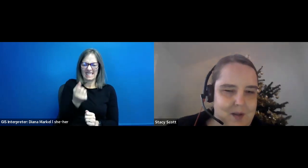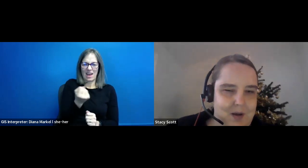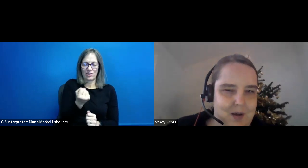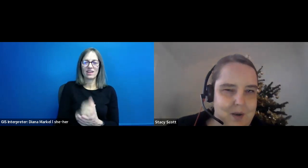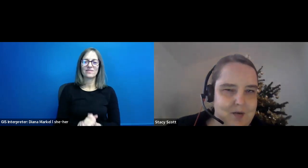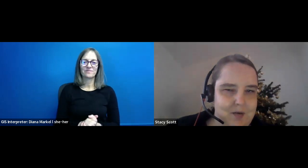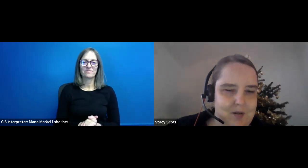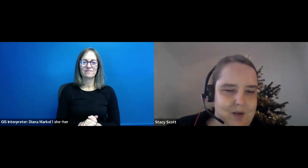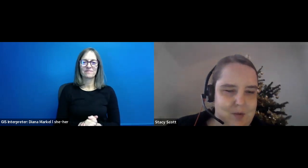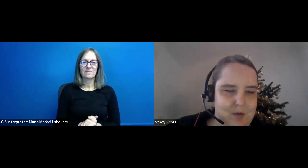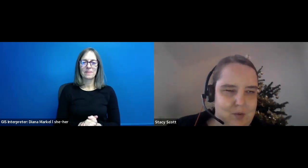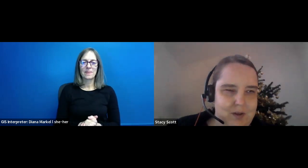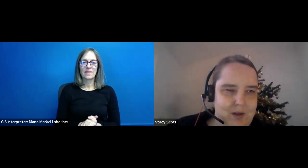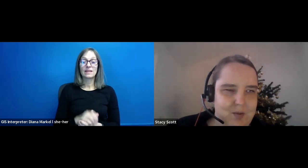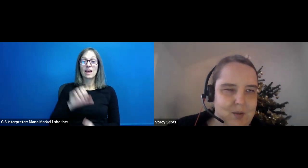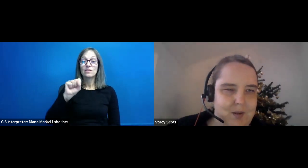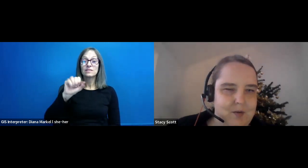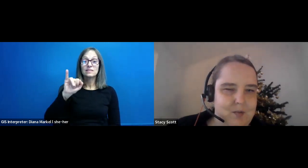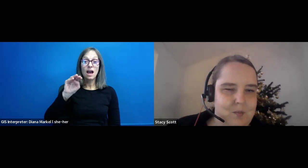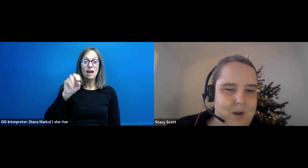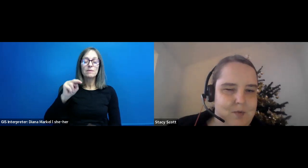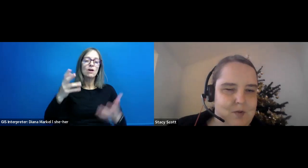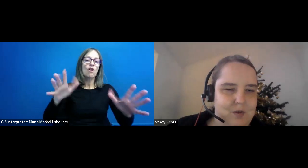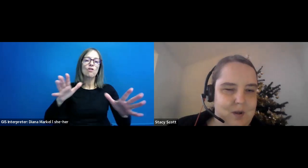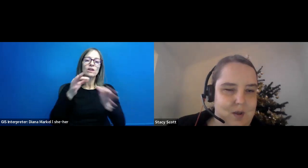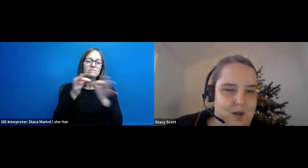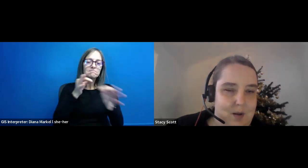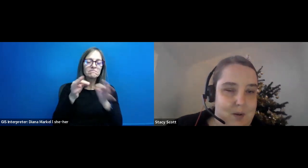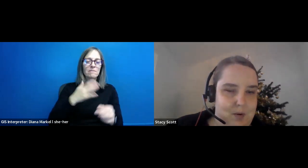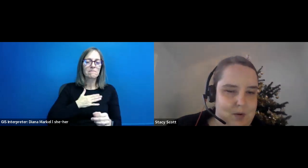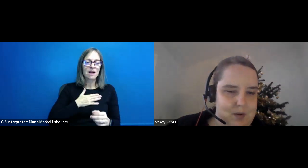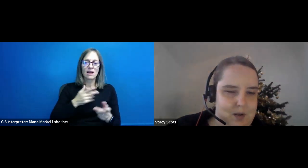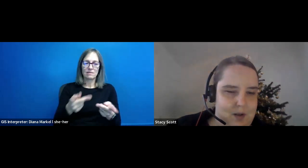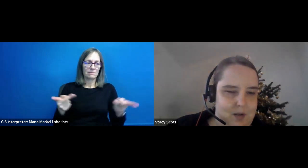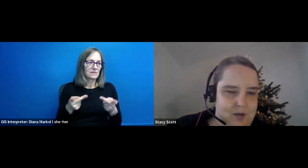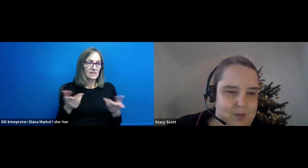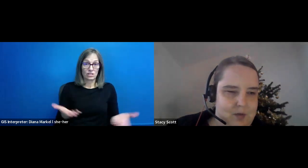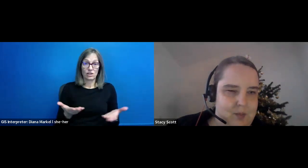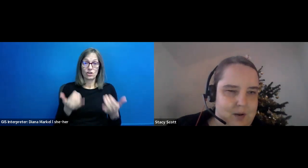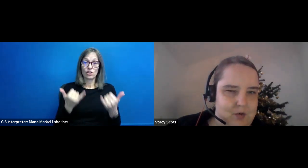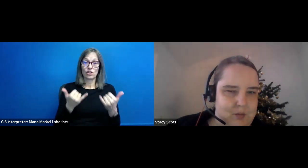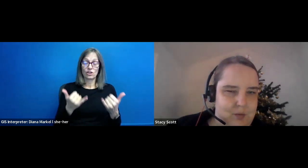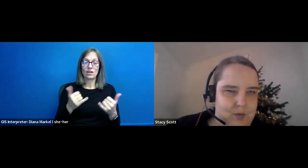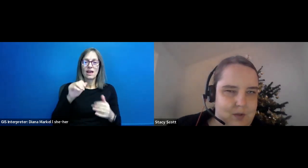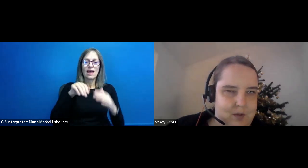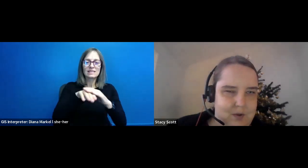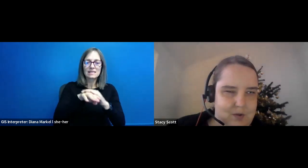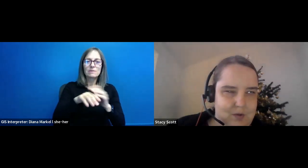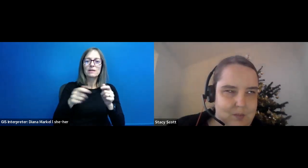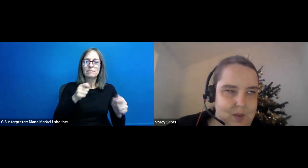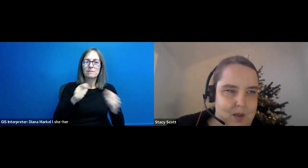Stacy Scott: Um, I just. Simon has already outlined my position. Um i'm Currently the accessibility manager for Taylor and Francis